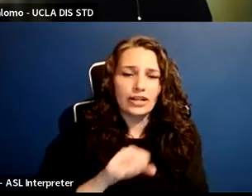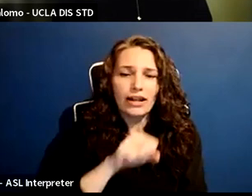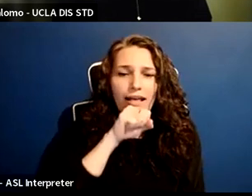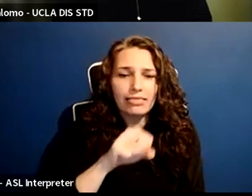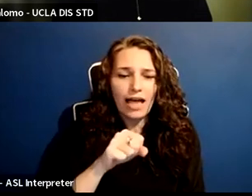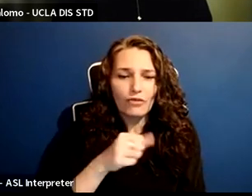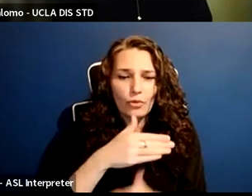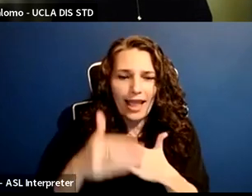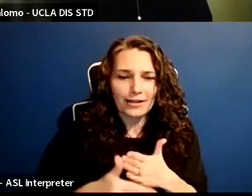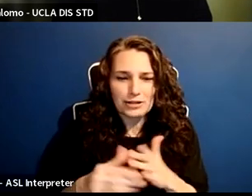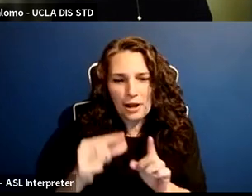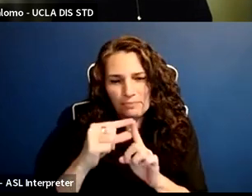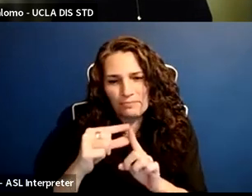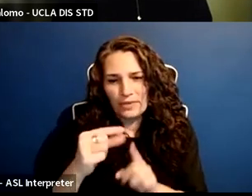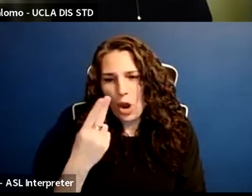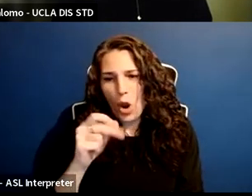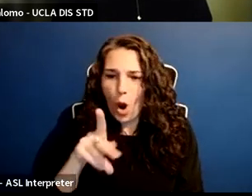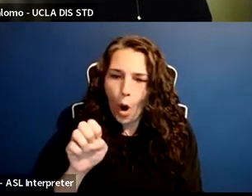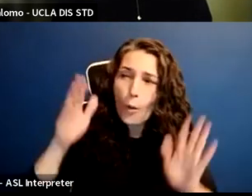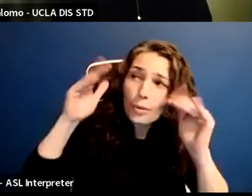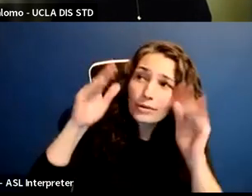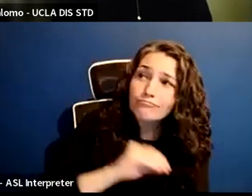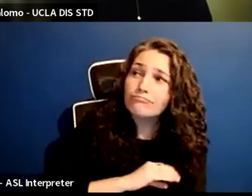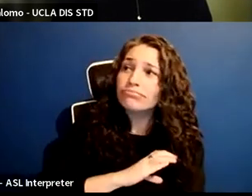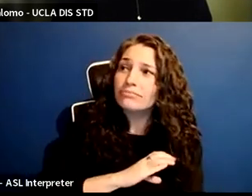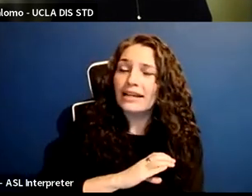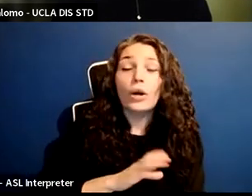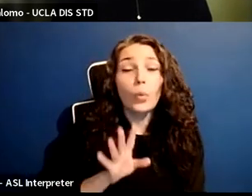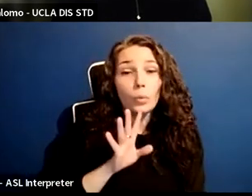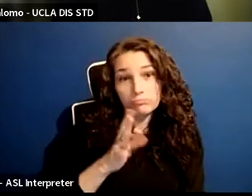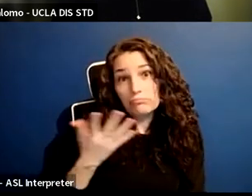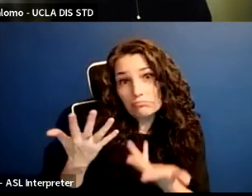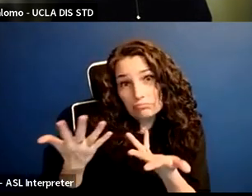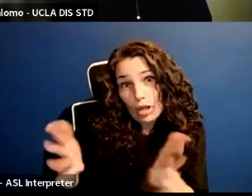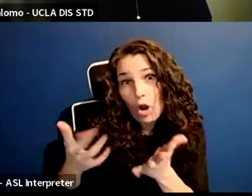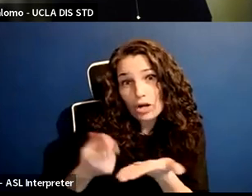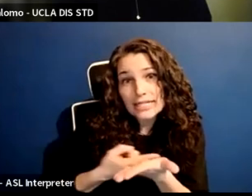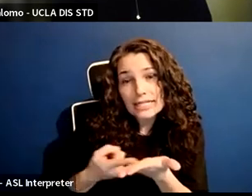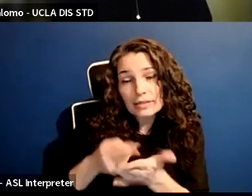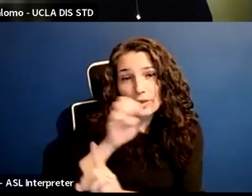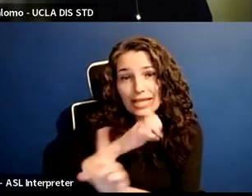We've talked about the ecosystem that builds hope and how it involves every single one of us, individually and in coalition,